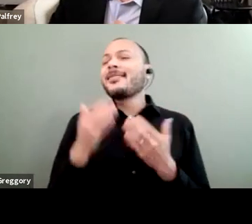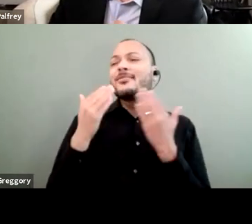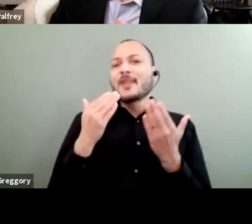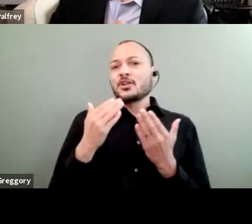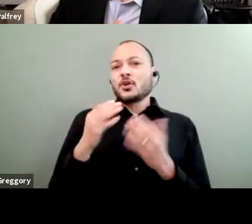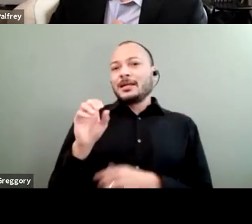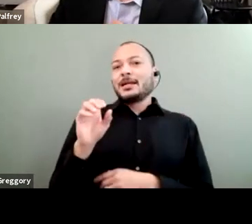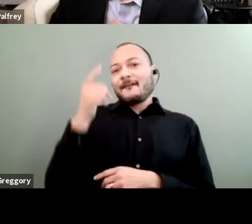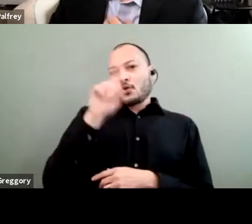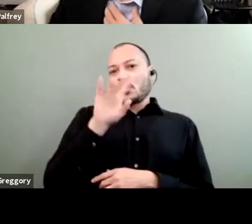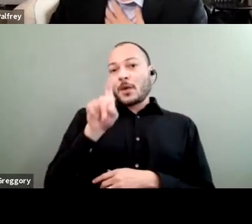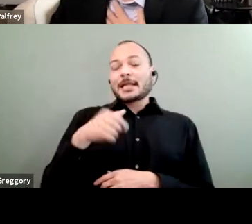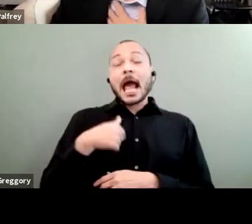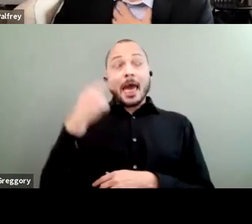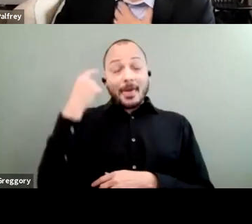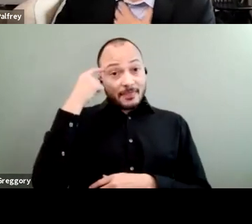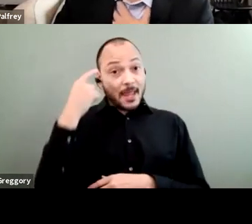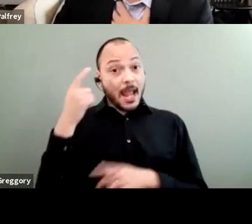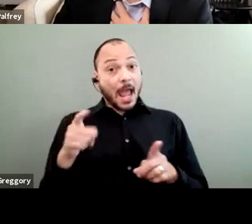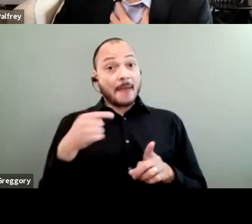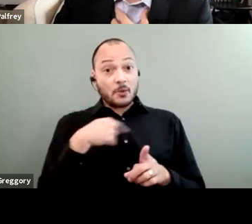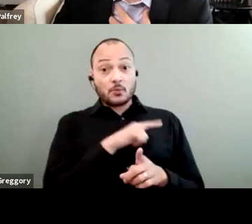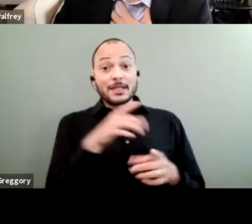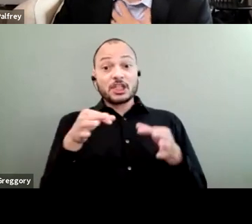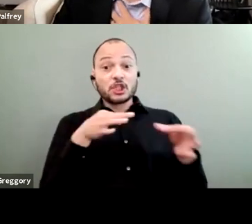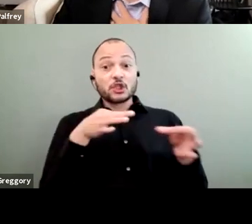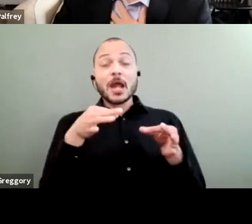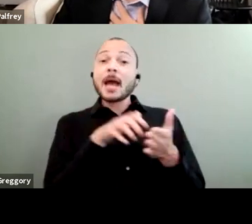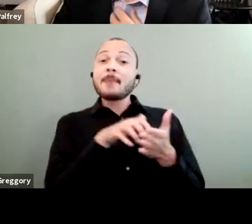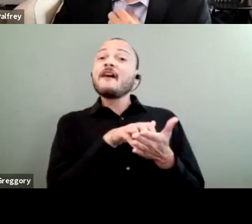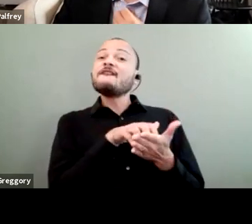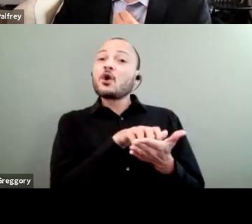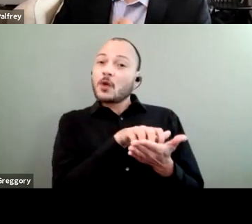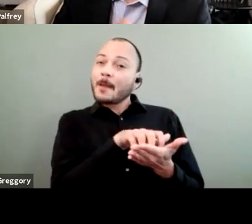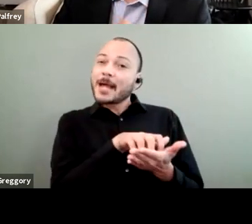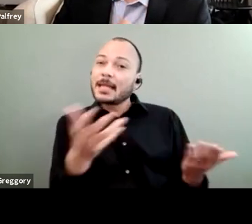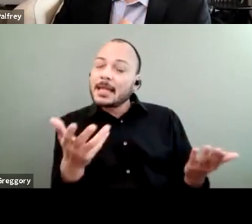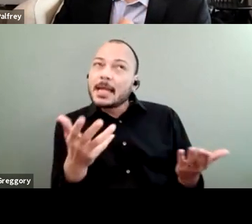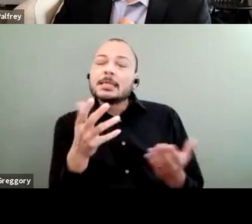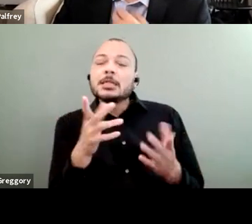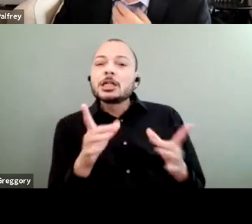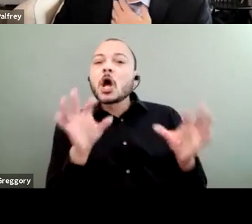I think when we describe vulnerability, it's important to contextualize